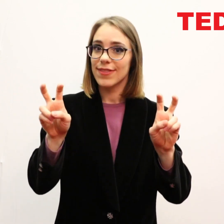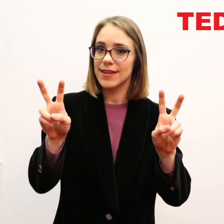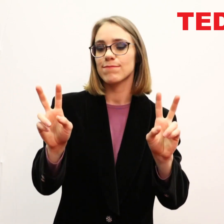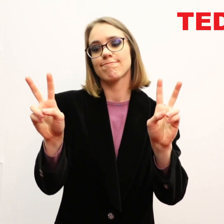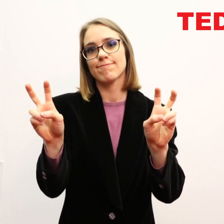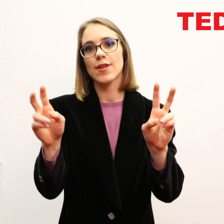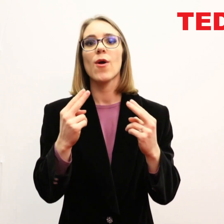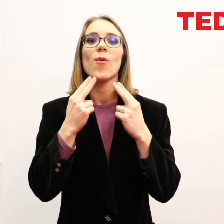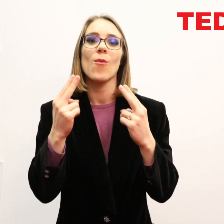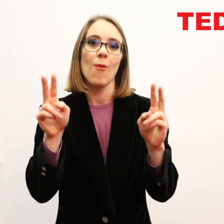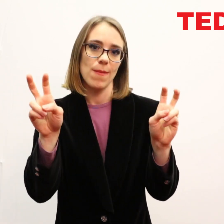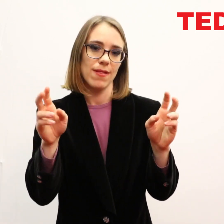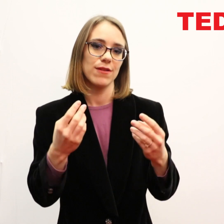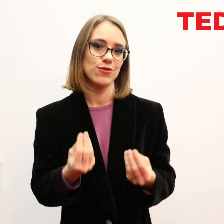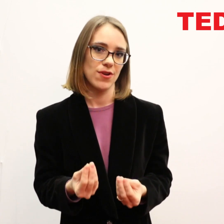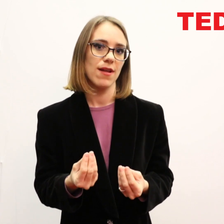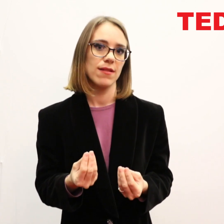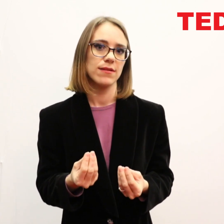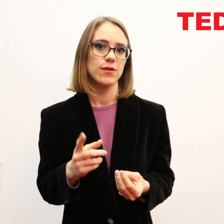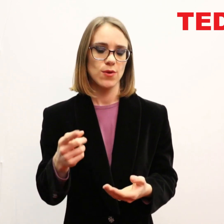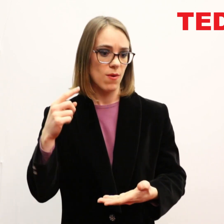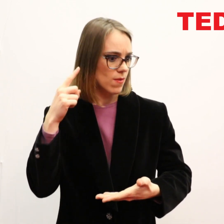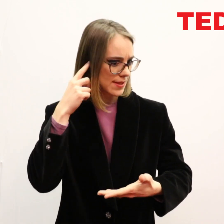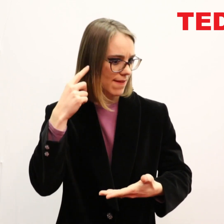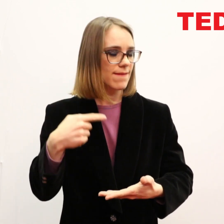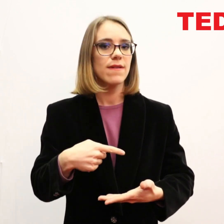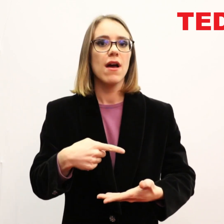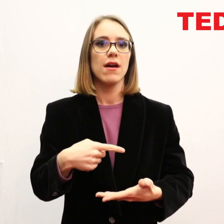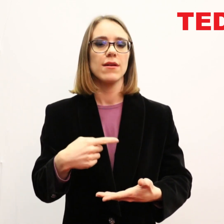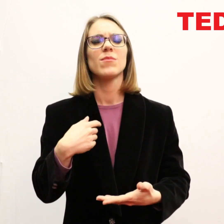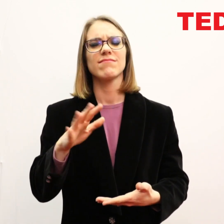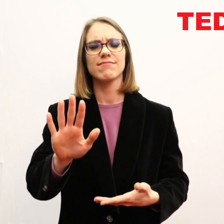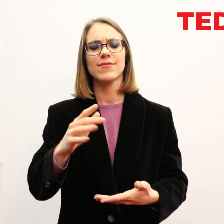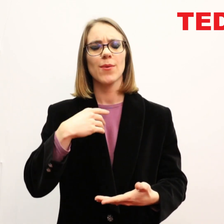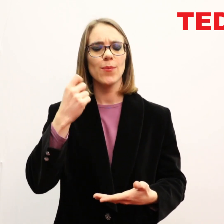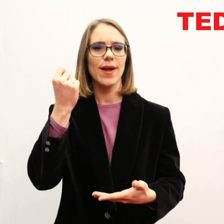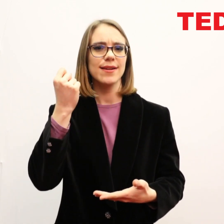a ‘healthy’ or ‘normal’ child. So we can understand that.